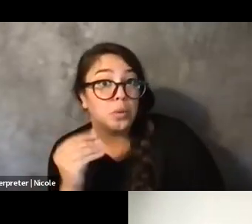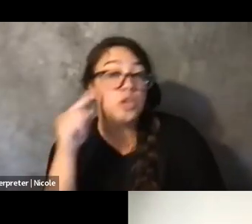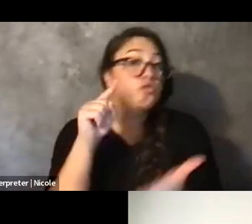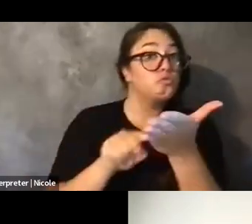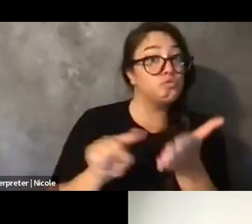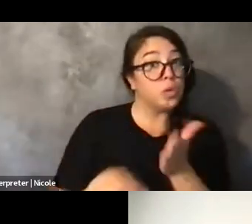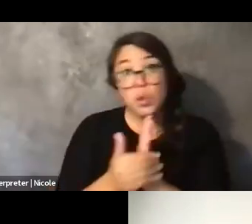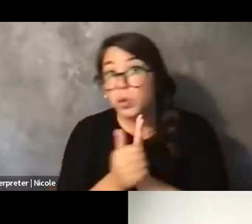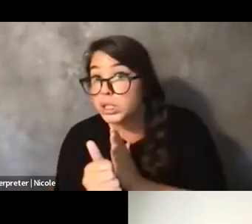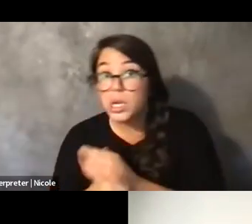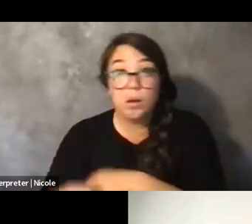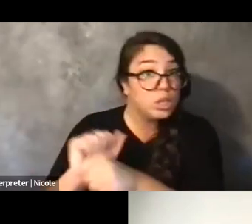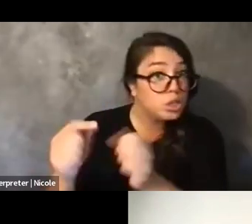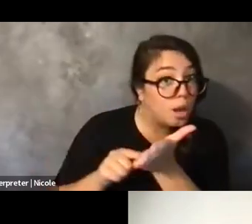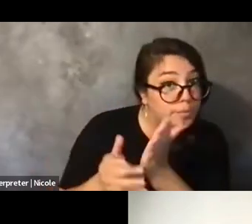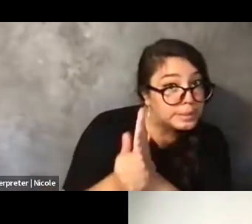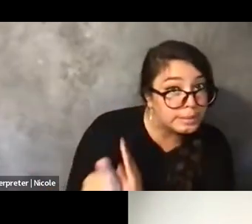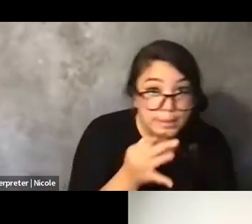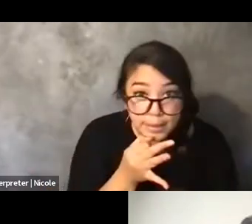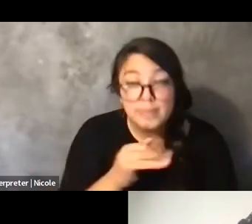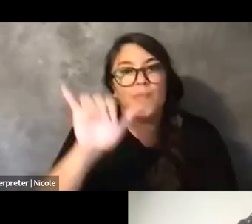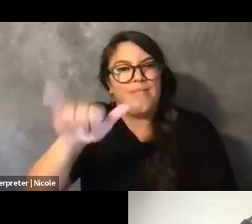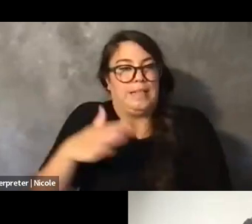And yeah, so that's my hope for that project.